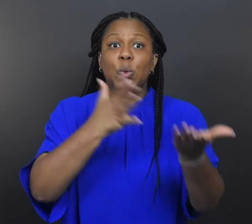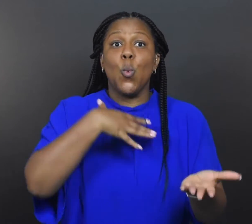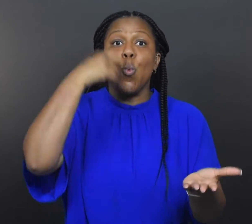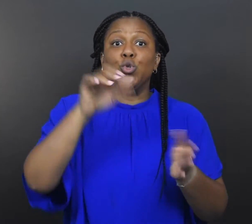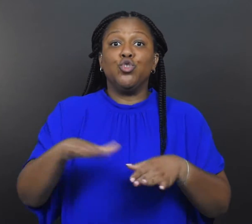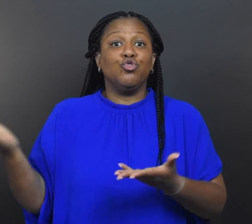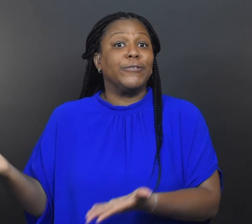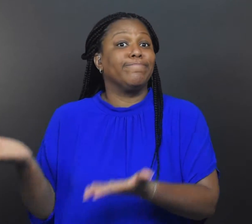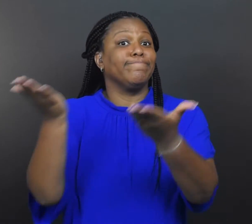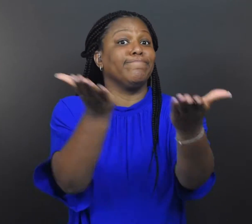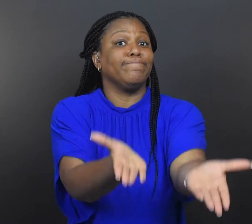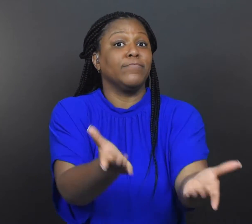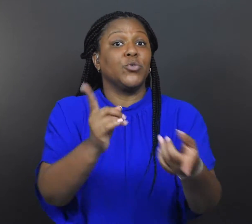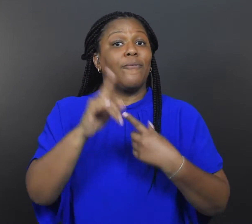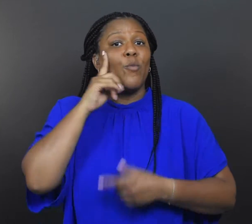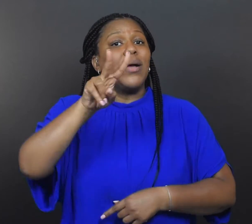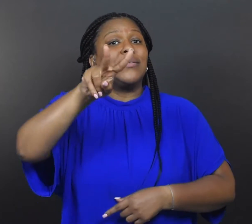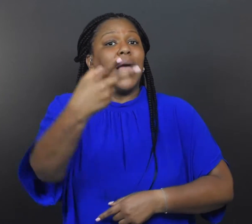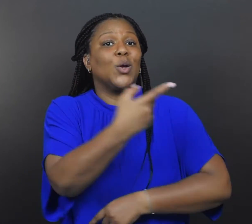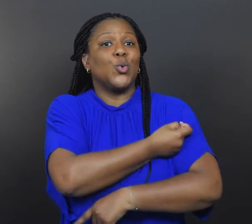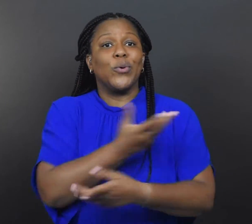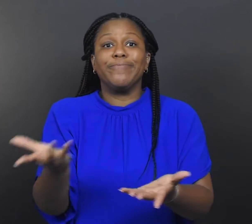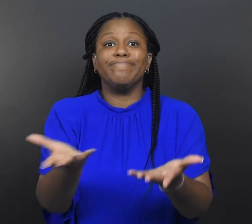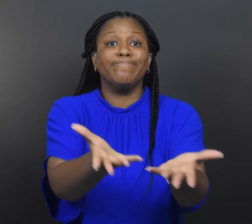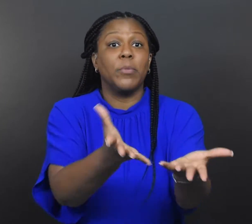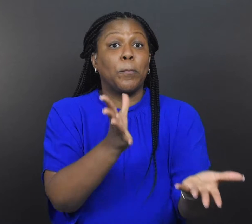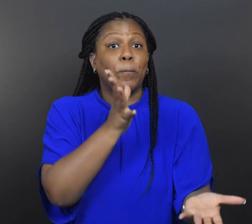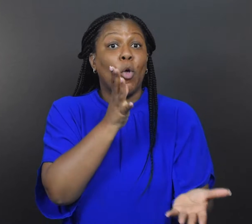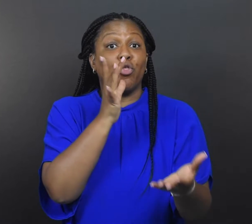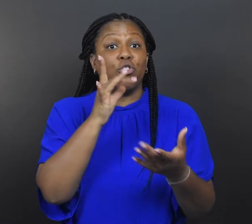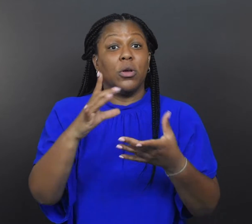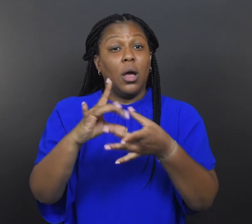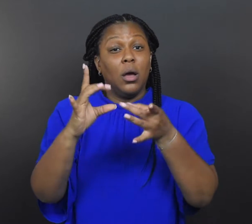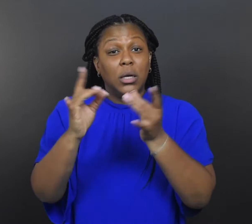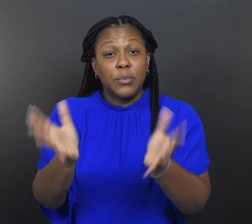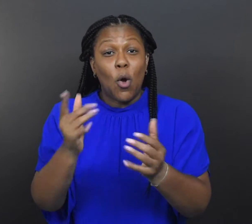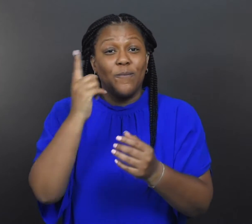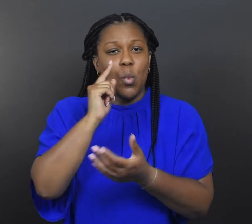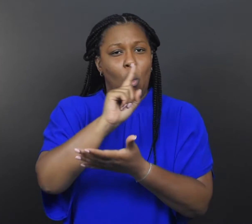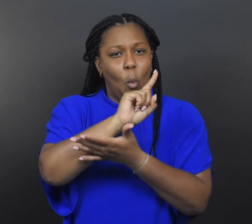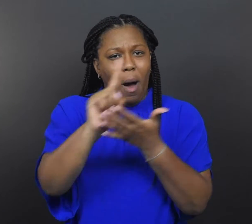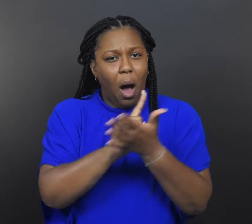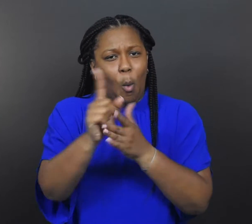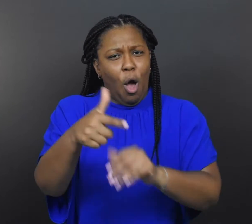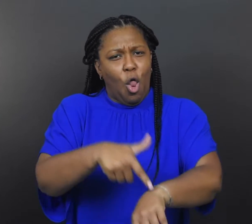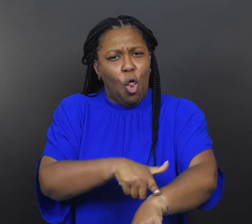in for a second dose.